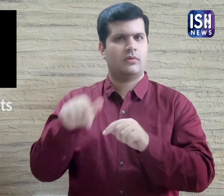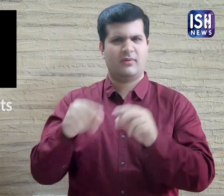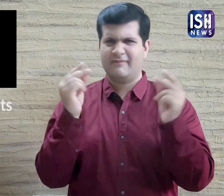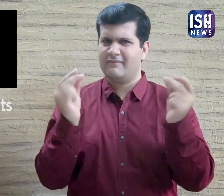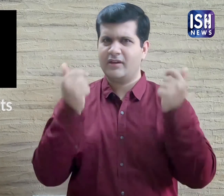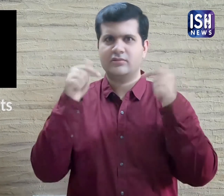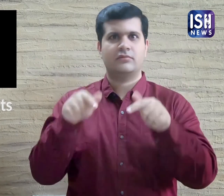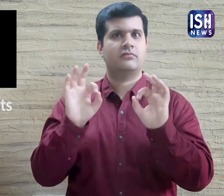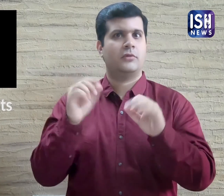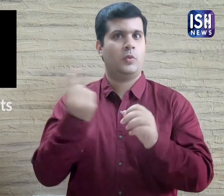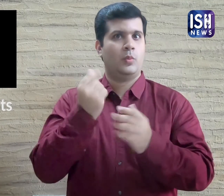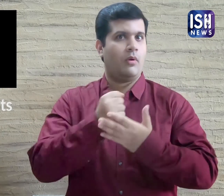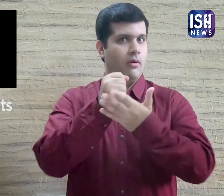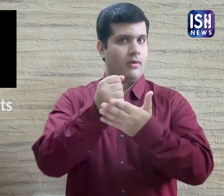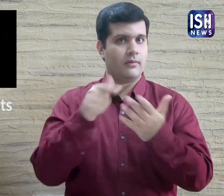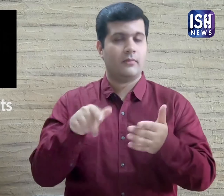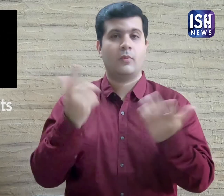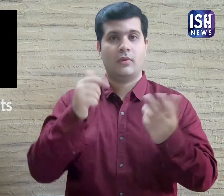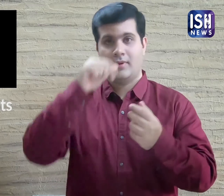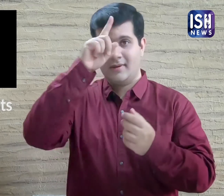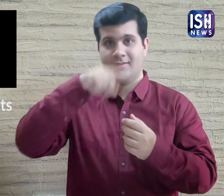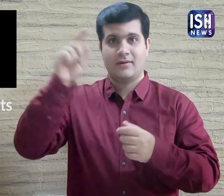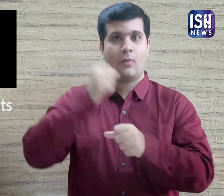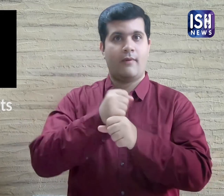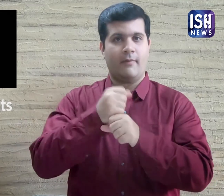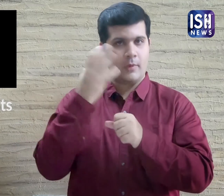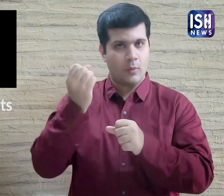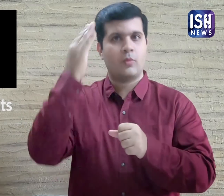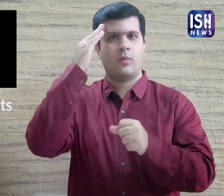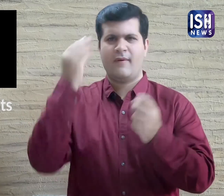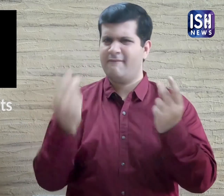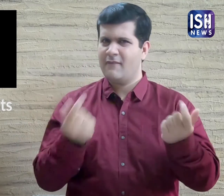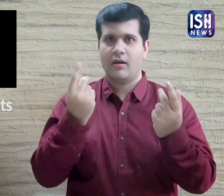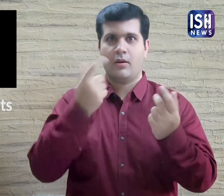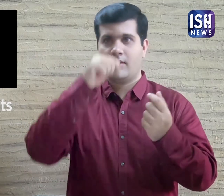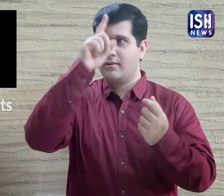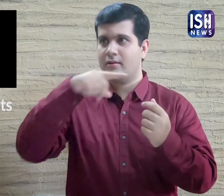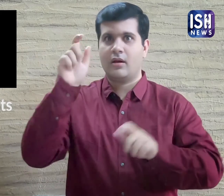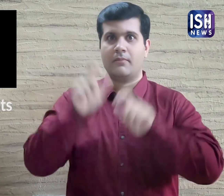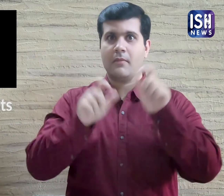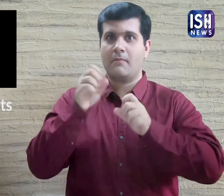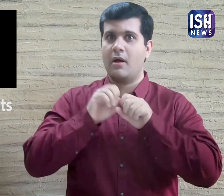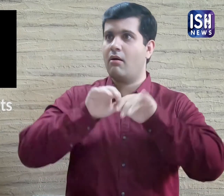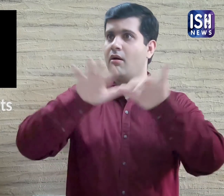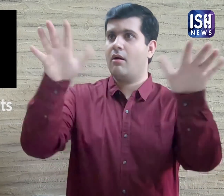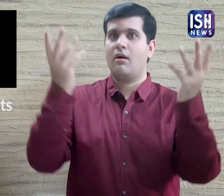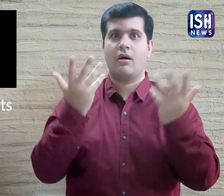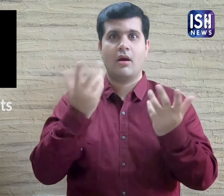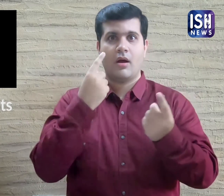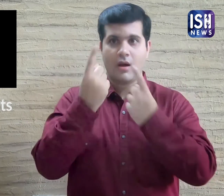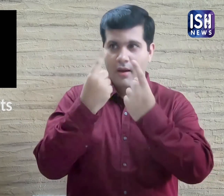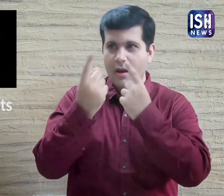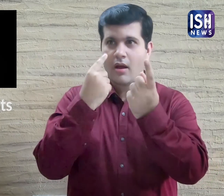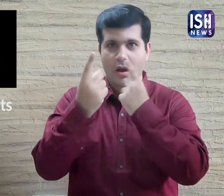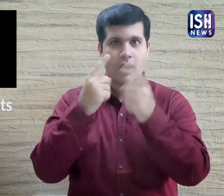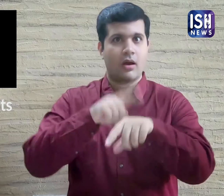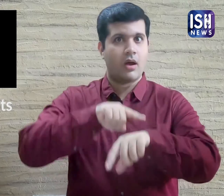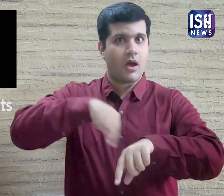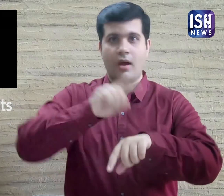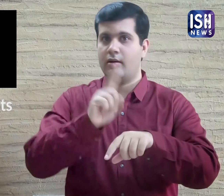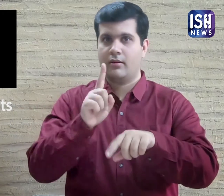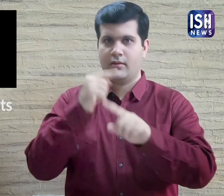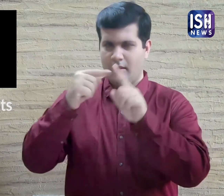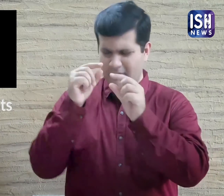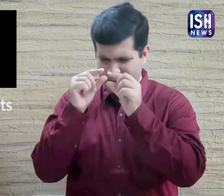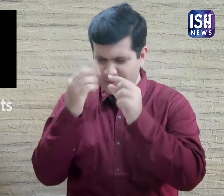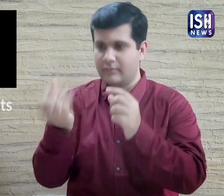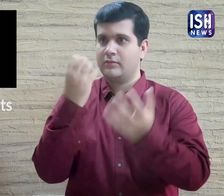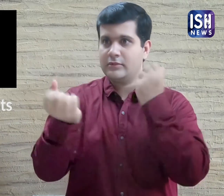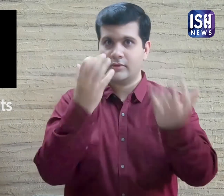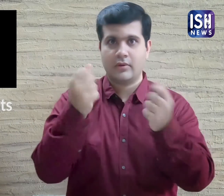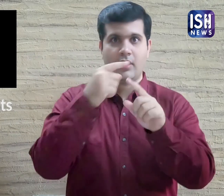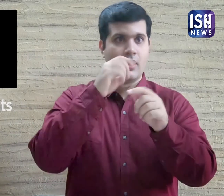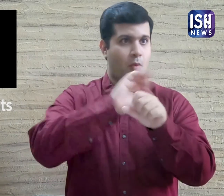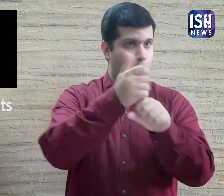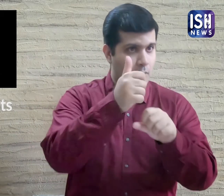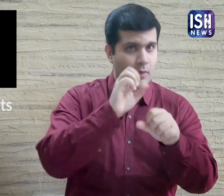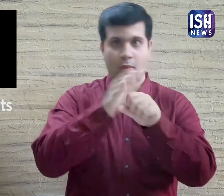These tests are quick and effective. They help the Indian government quickly screen & identify patients.